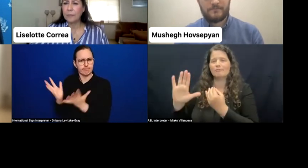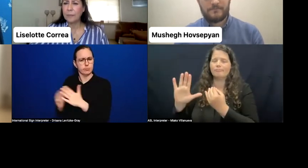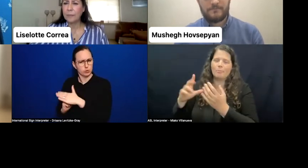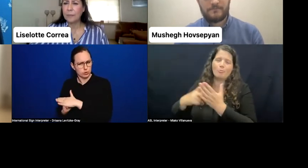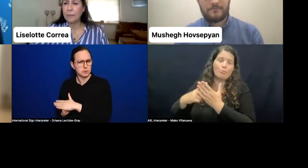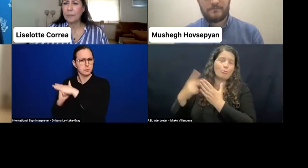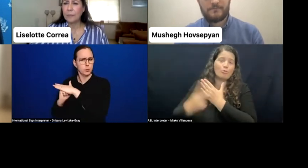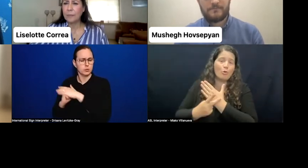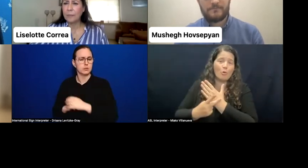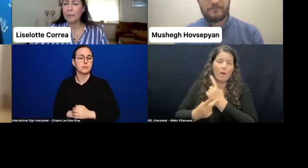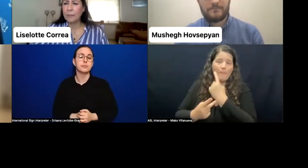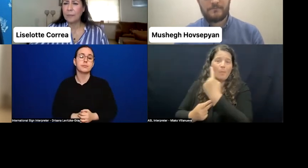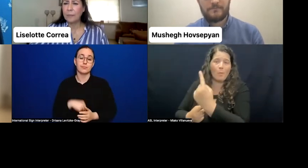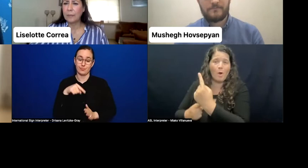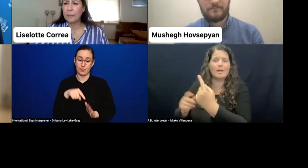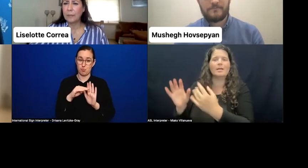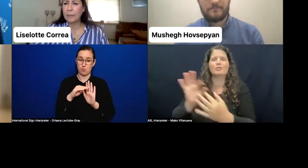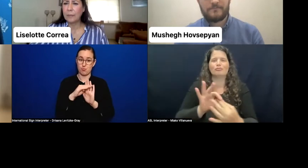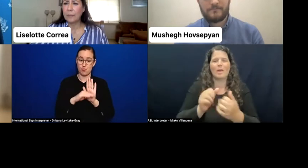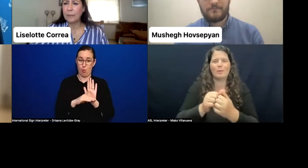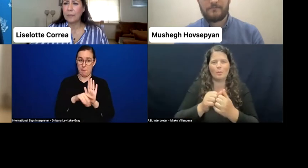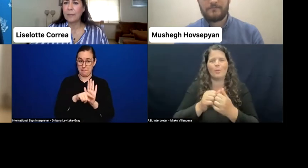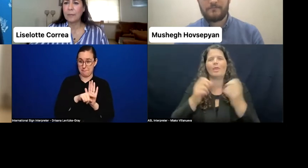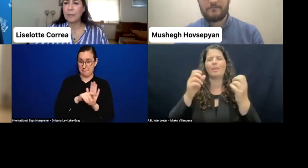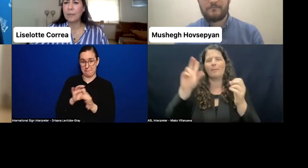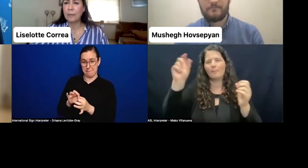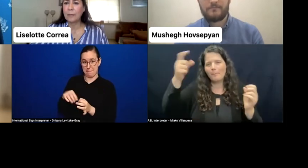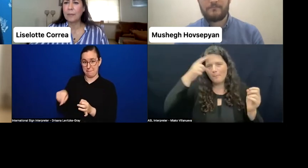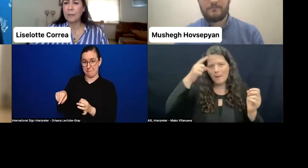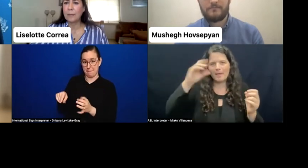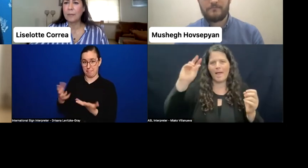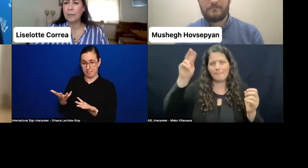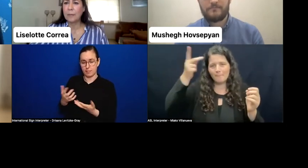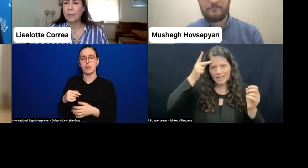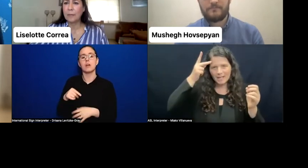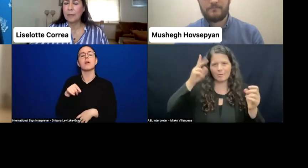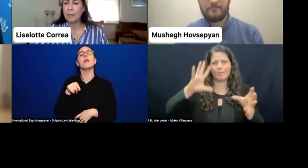was the public and political participation of women and men with disabilities.